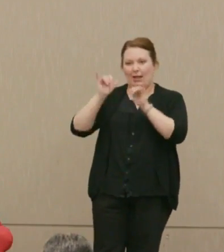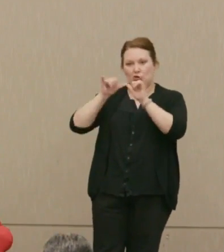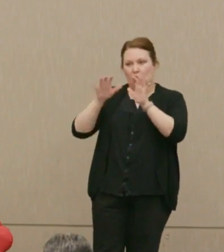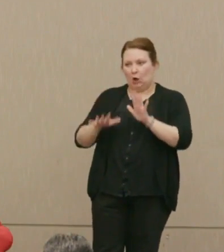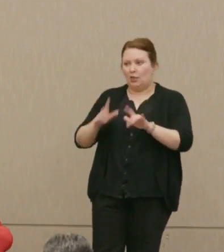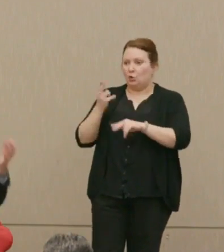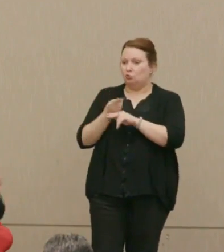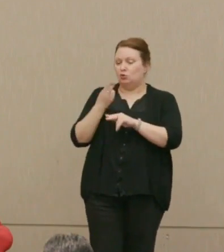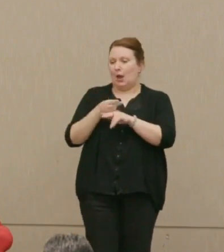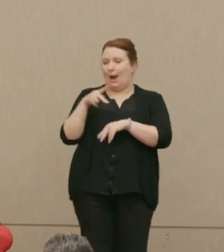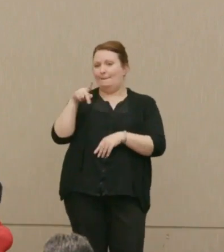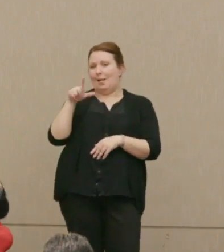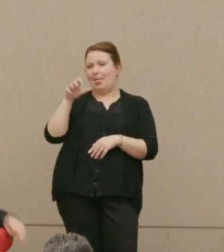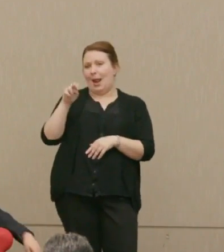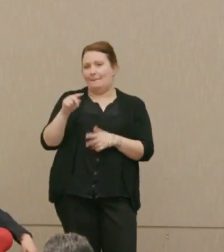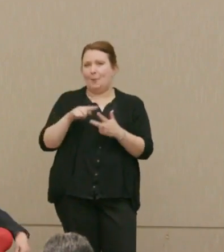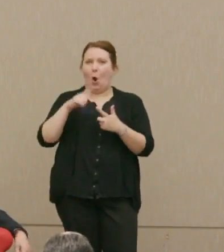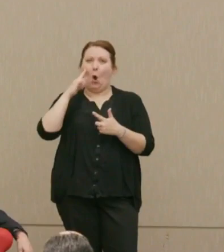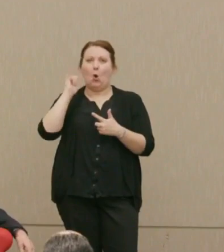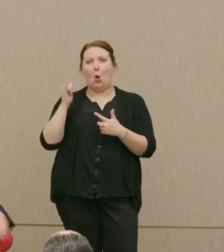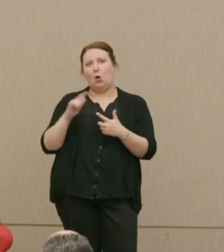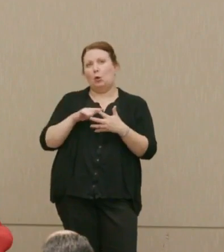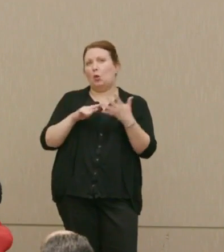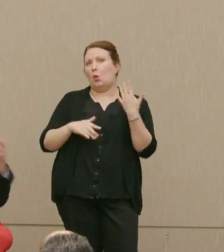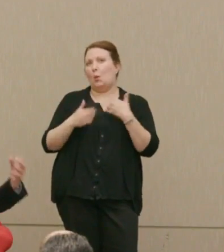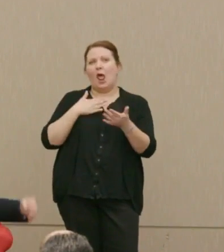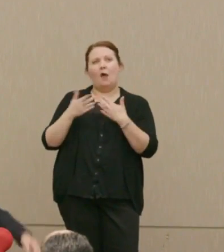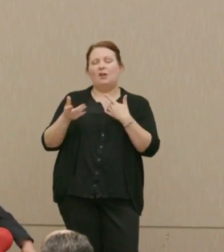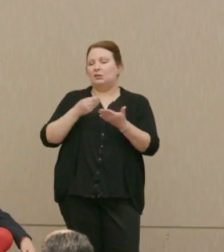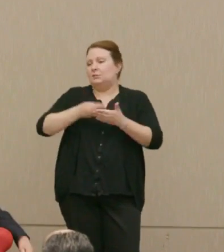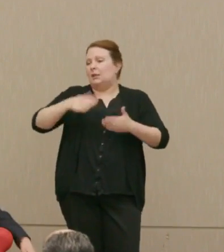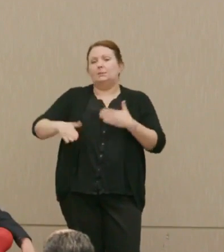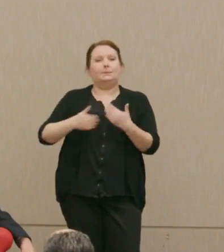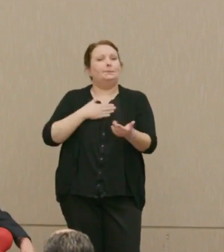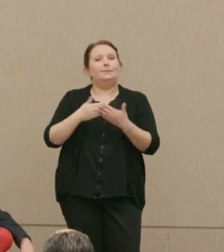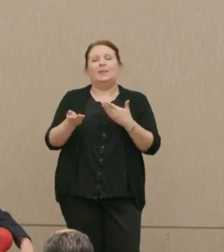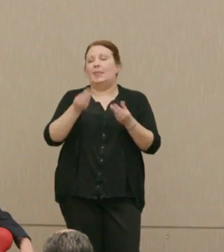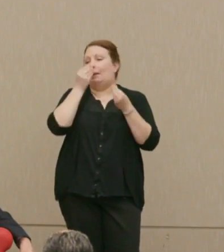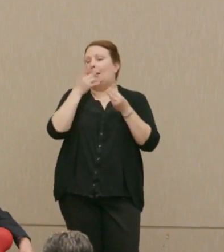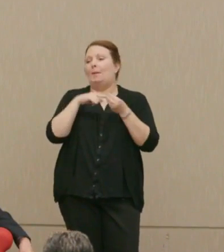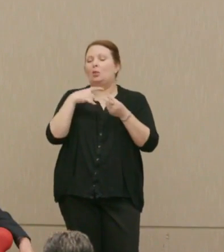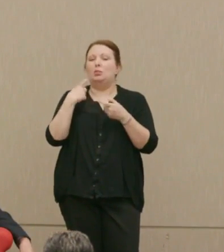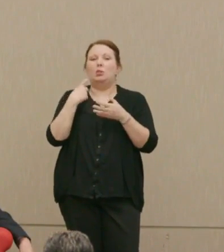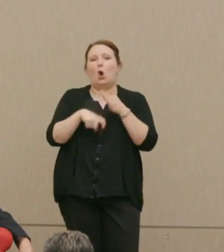They would use platinum, gold, if you had any advantage for it, it didn't matter, they didn't think about cost effectiveness at all.